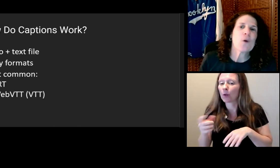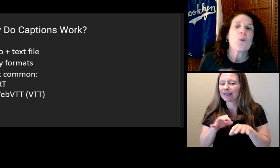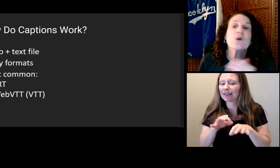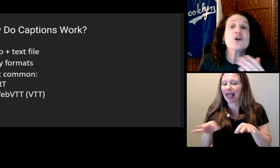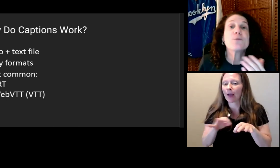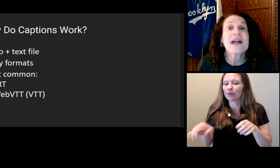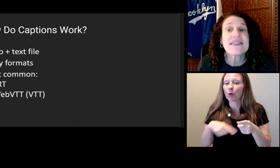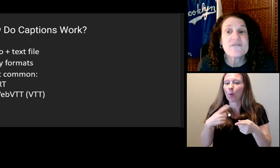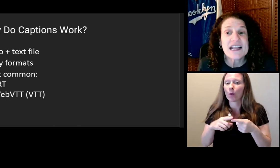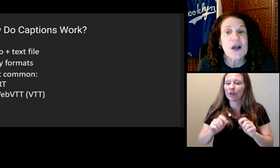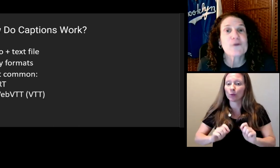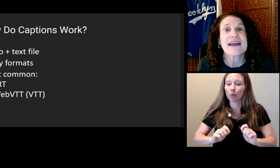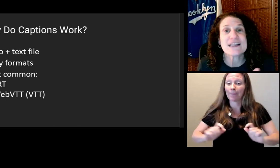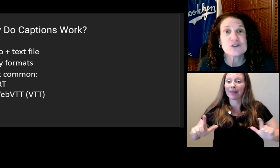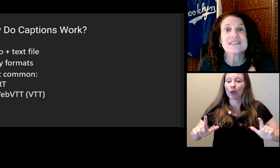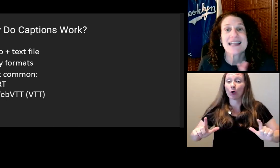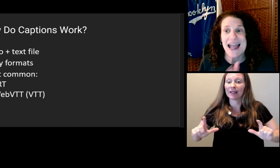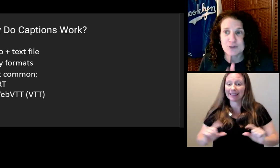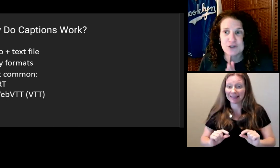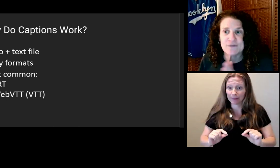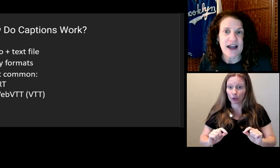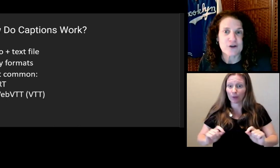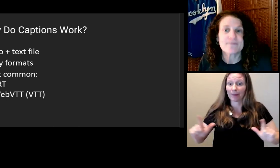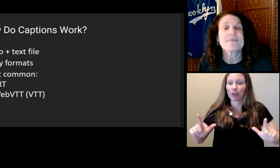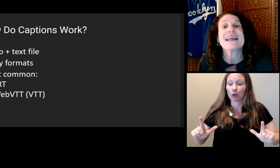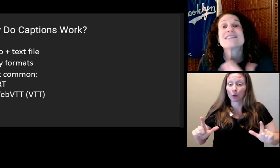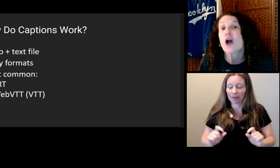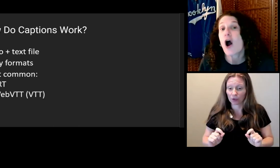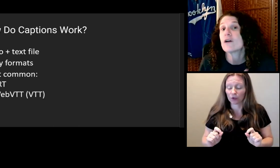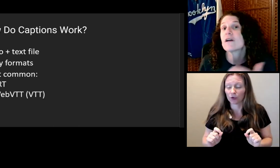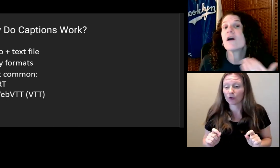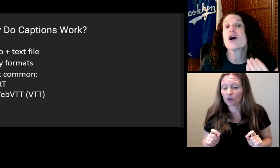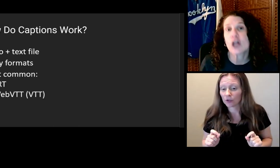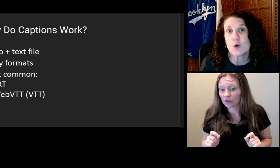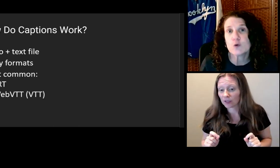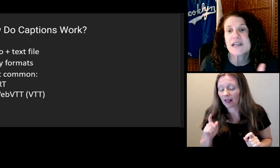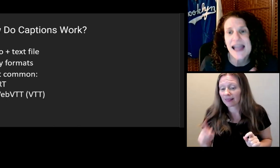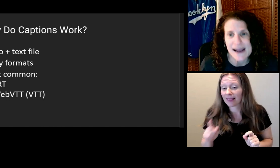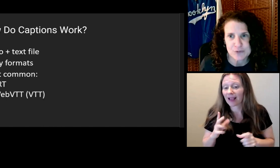When you play the video that uses the caption file, it's called closed captions.